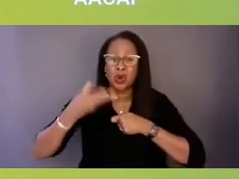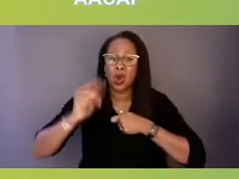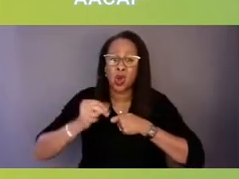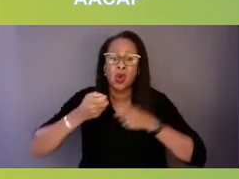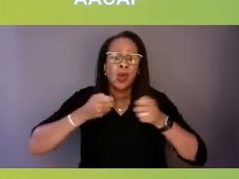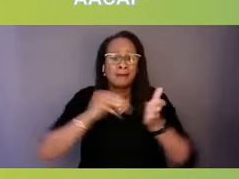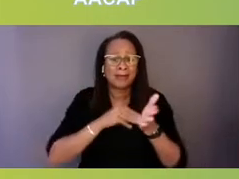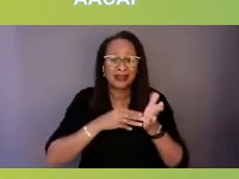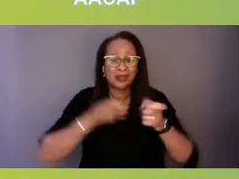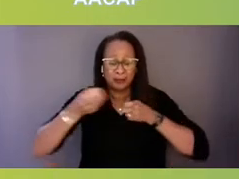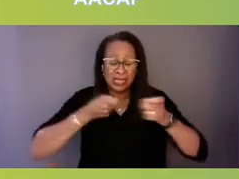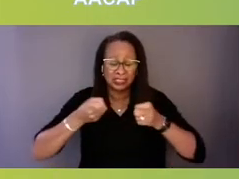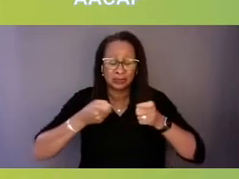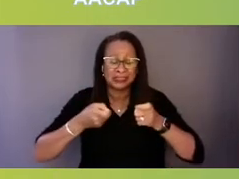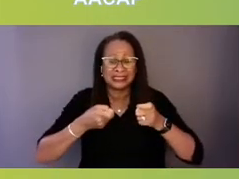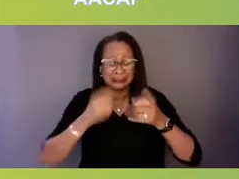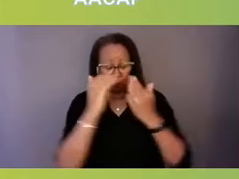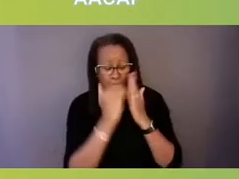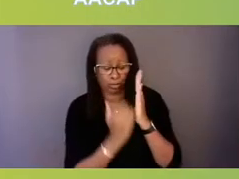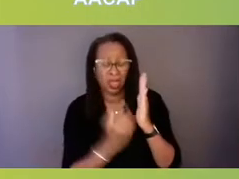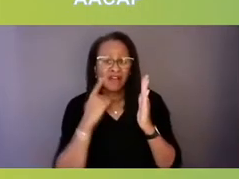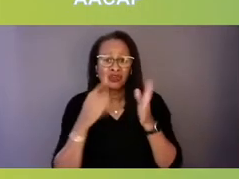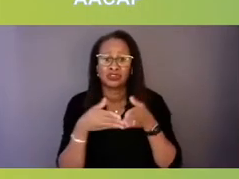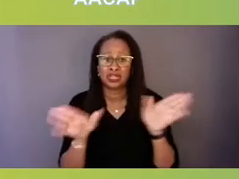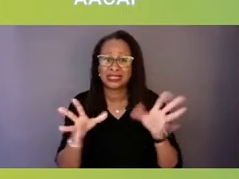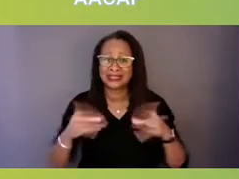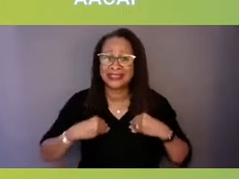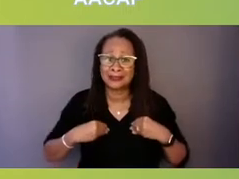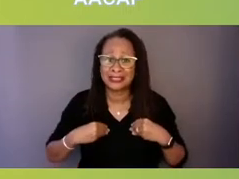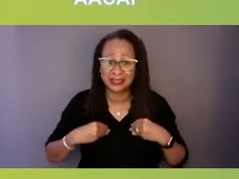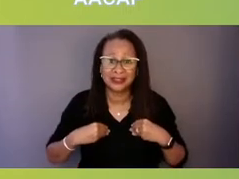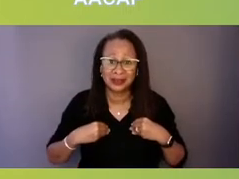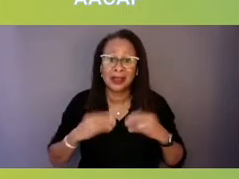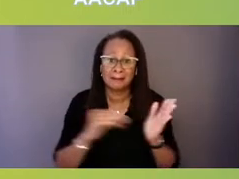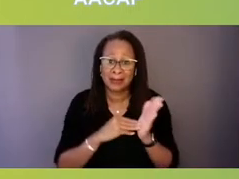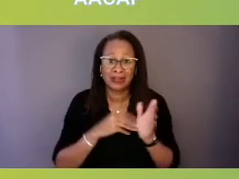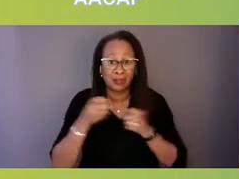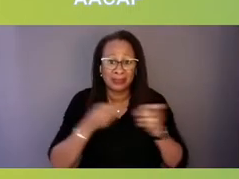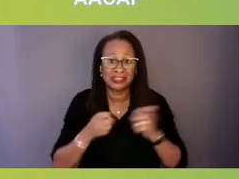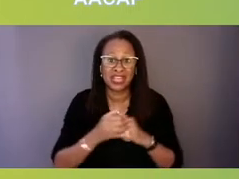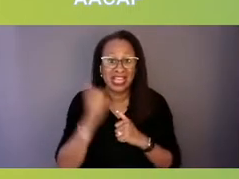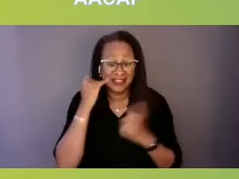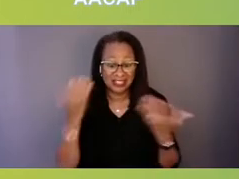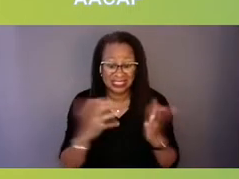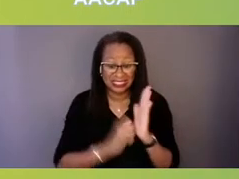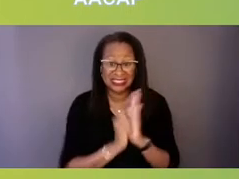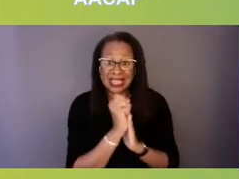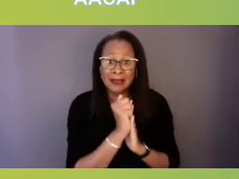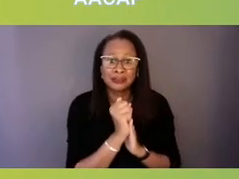for those generally accepted. Now, if this were cancer, there would be a revolt